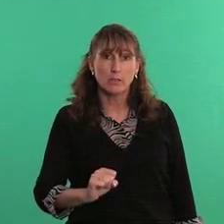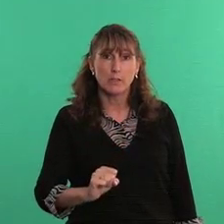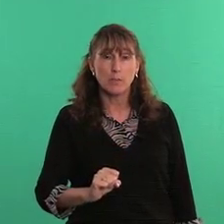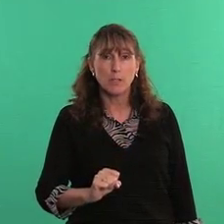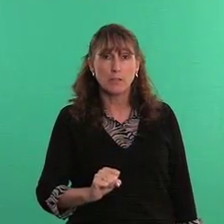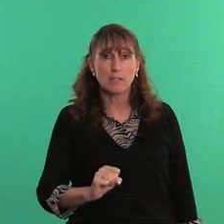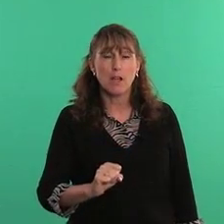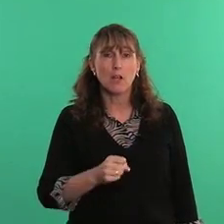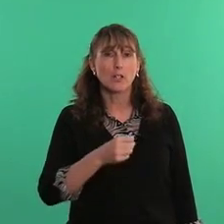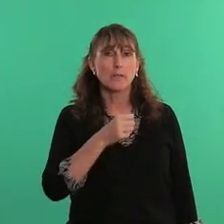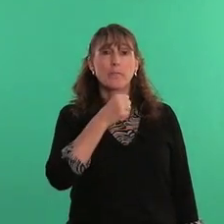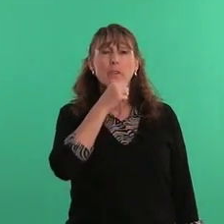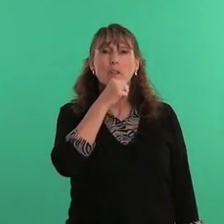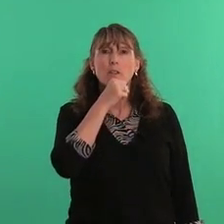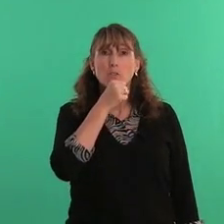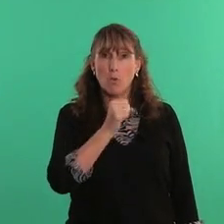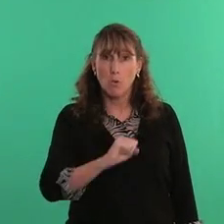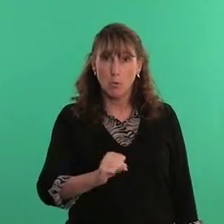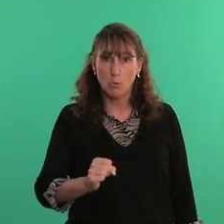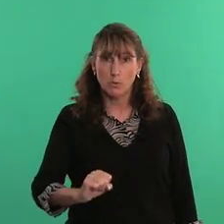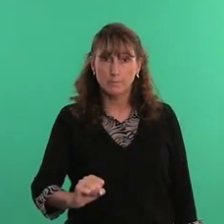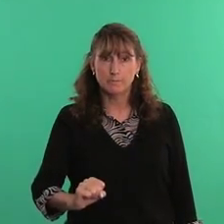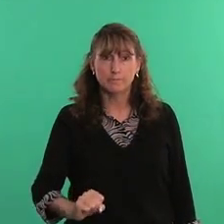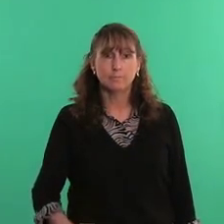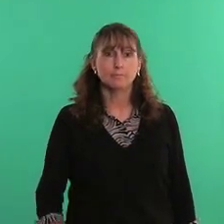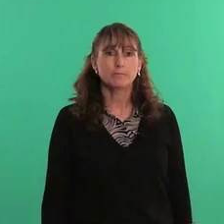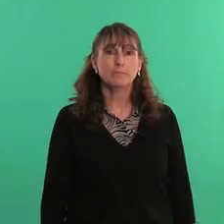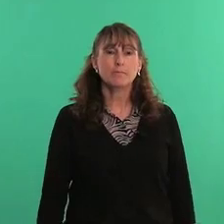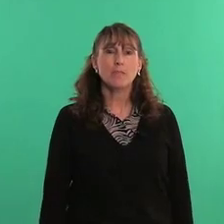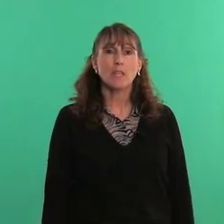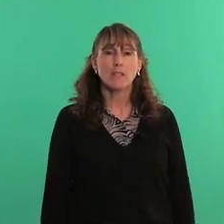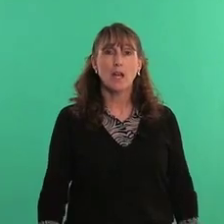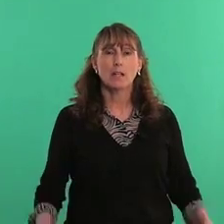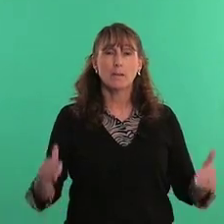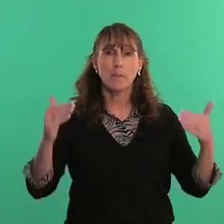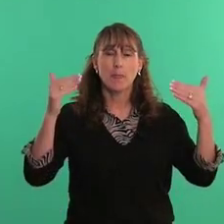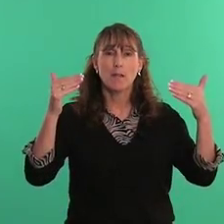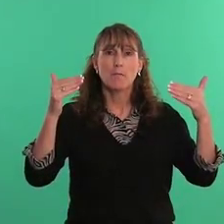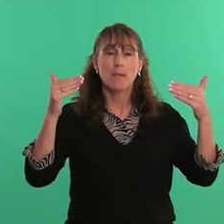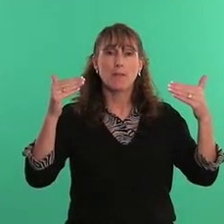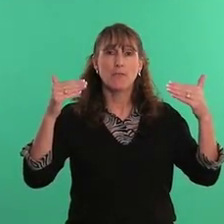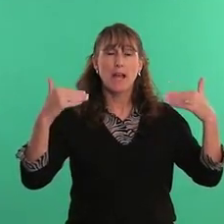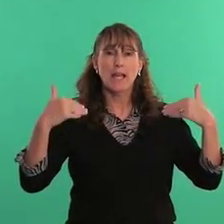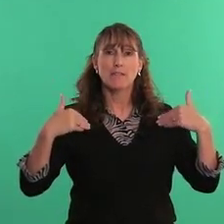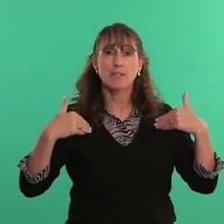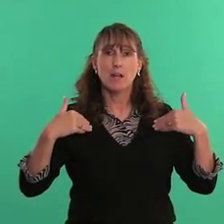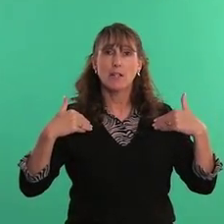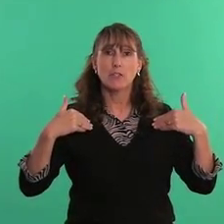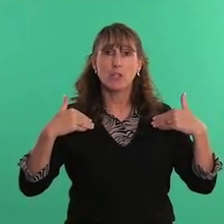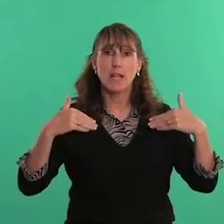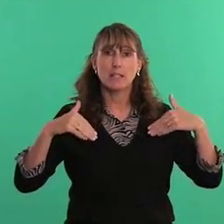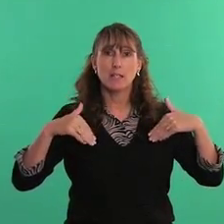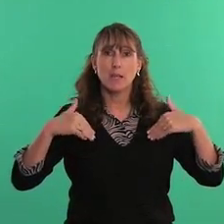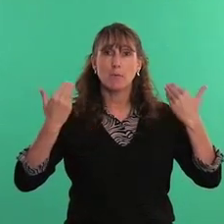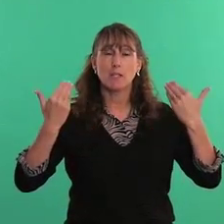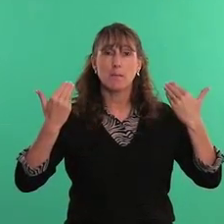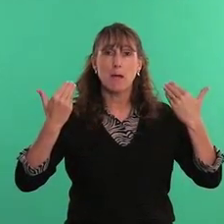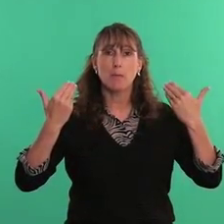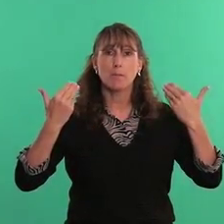their beard gets longer. So, old. young - bent fives on your chest and bring them up